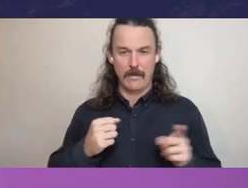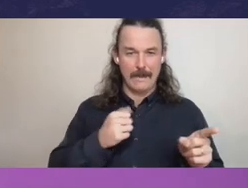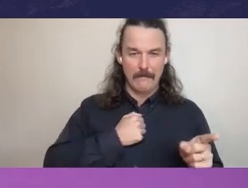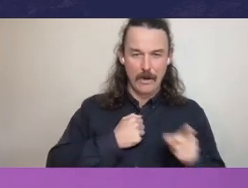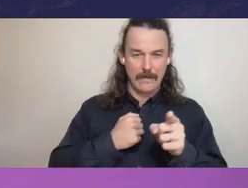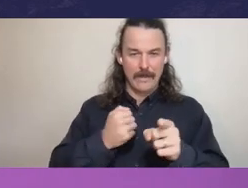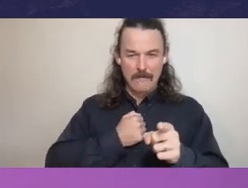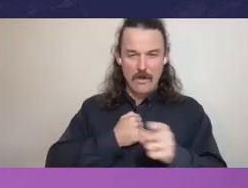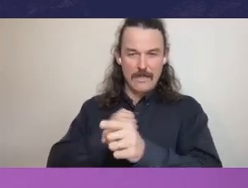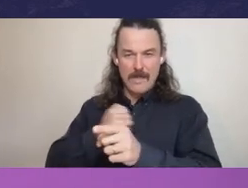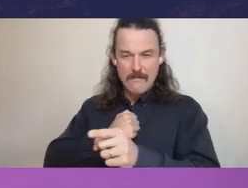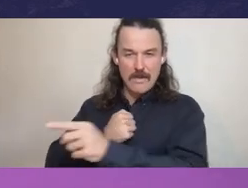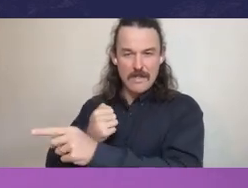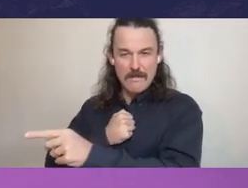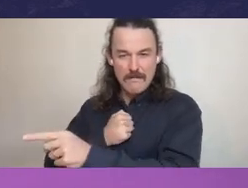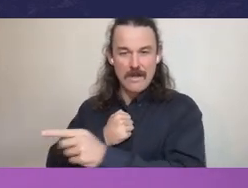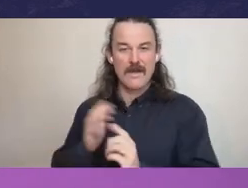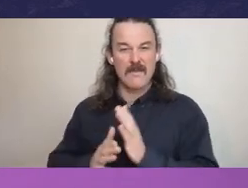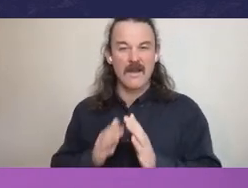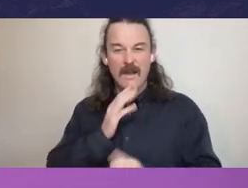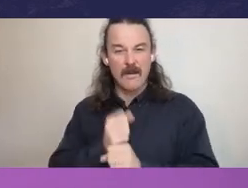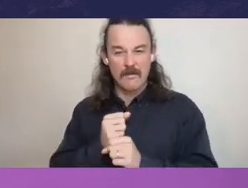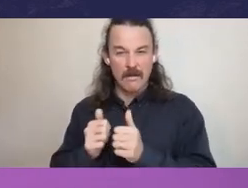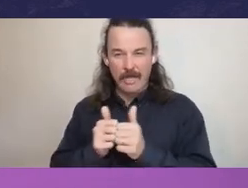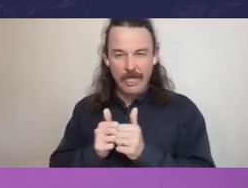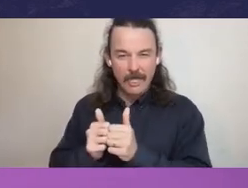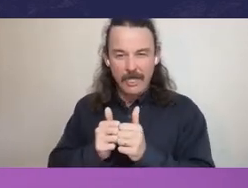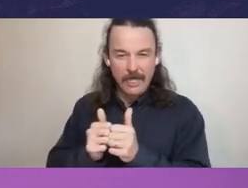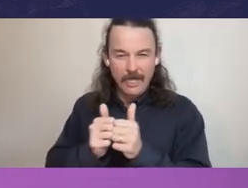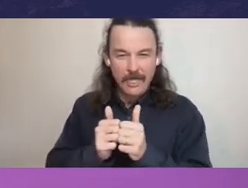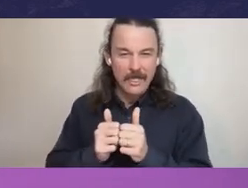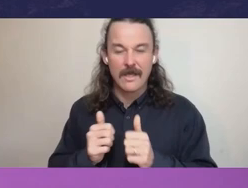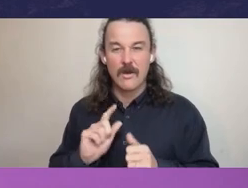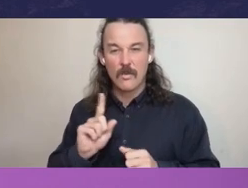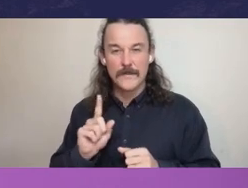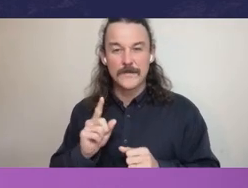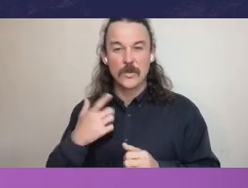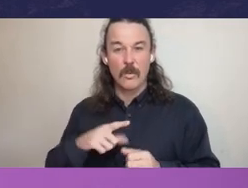to produce an unsatisfactory outcome, namely concentration of power, the failure